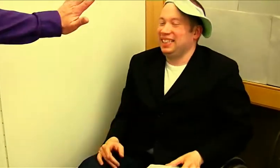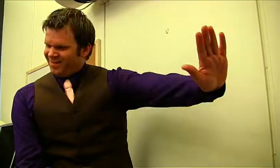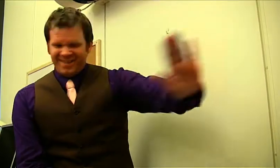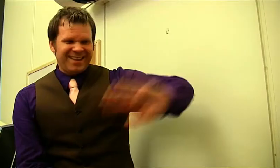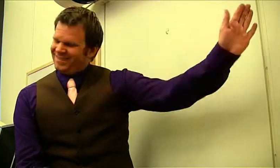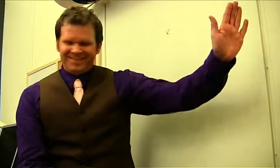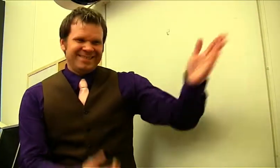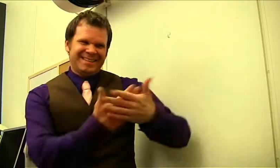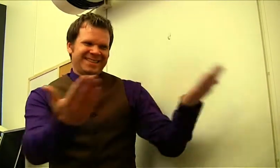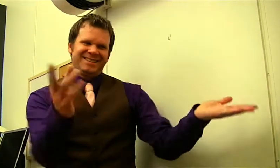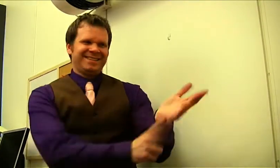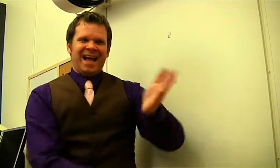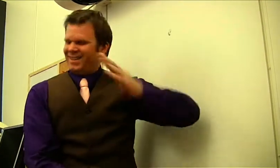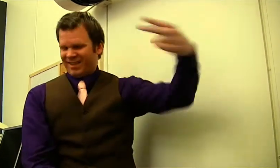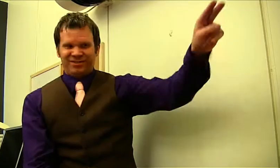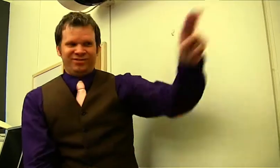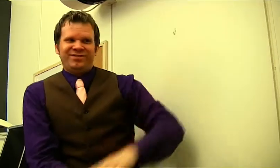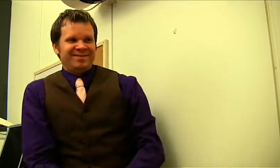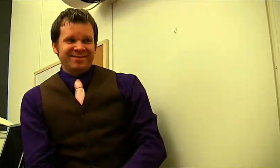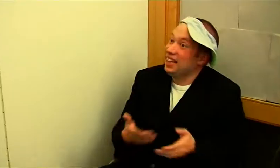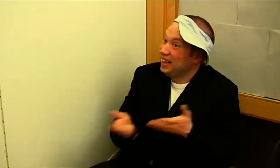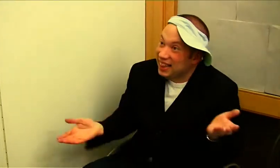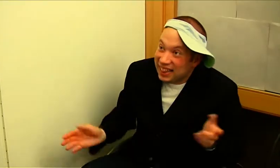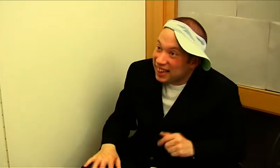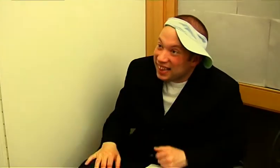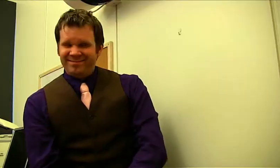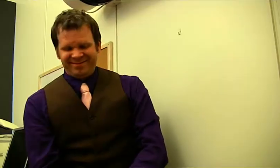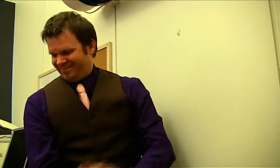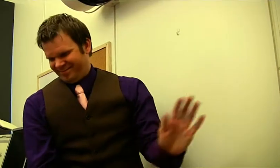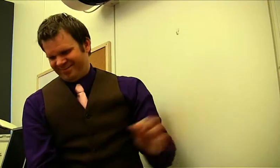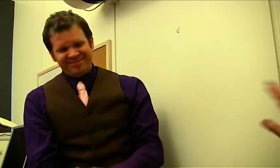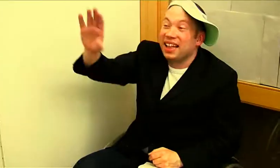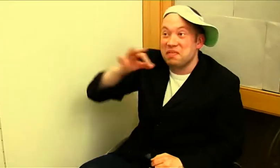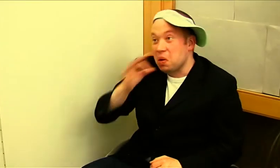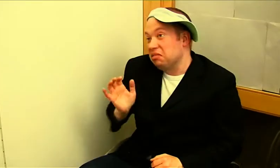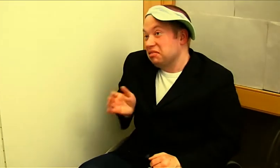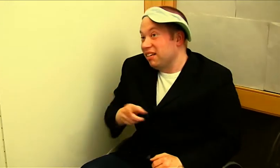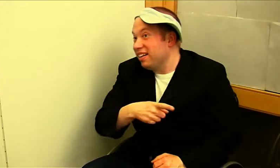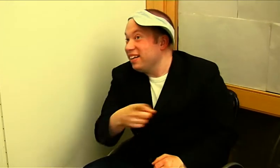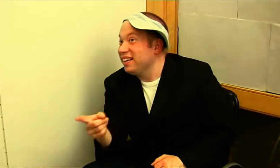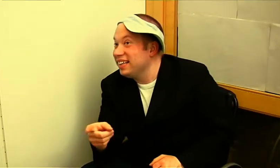It isn't true! - Not? Are we gonna ask the girls?